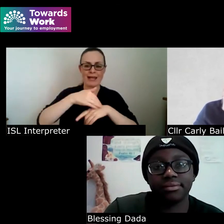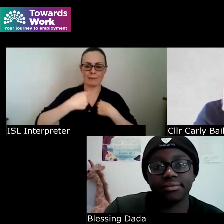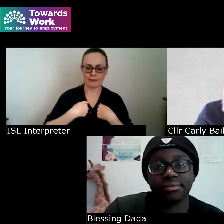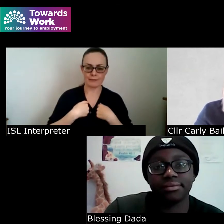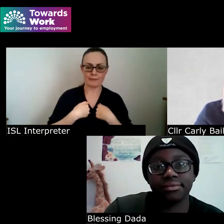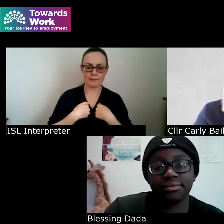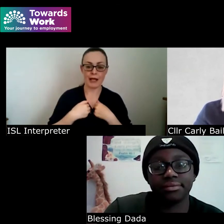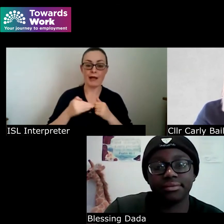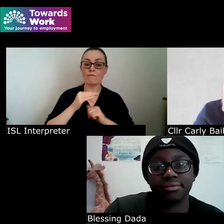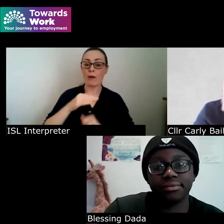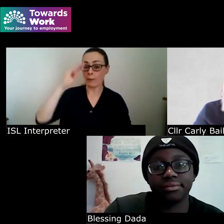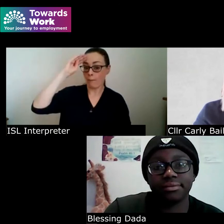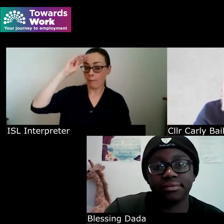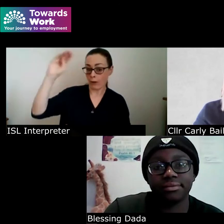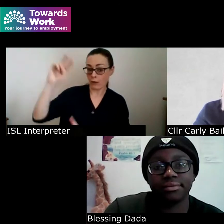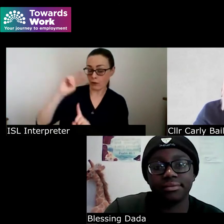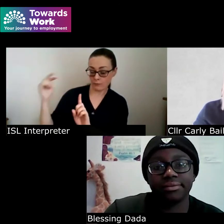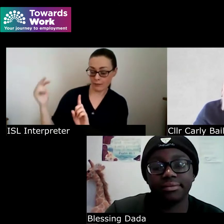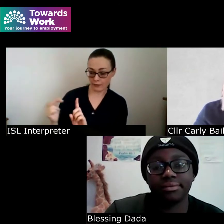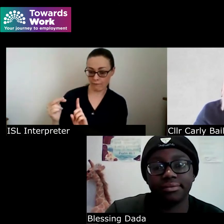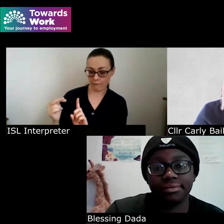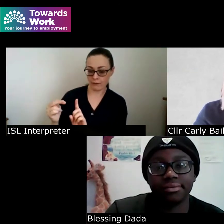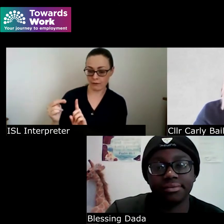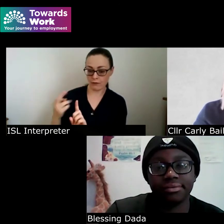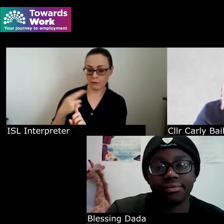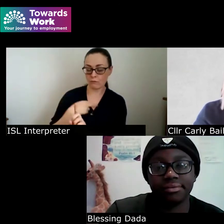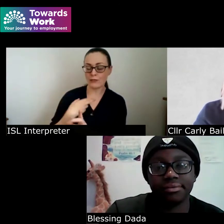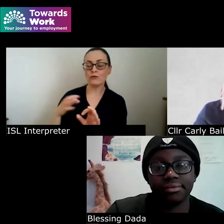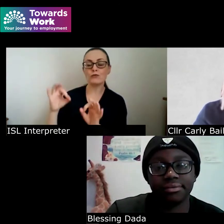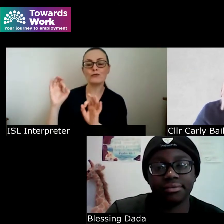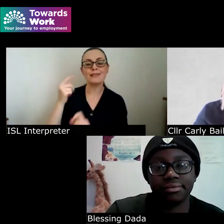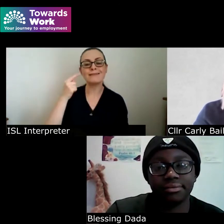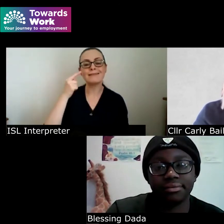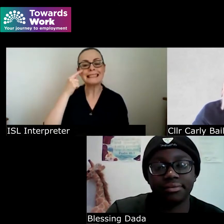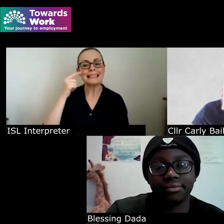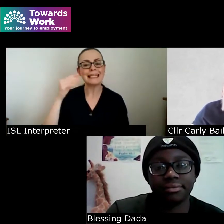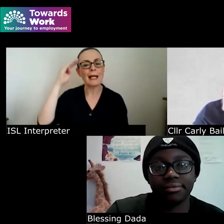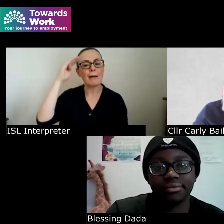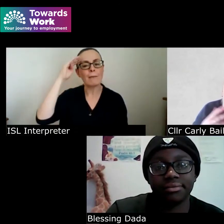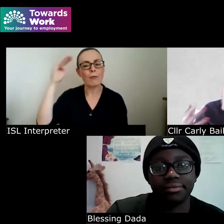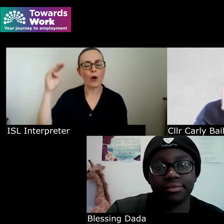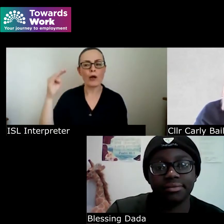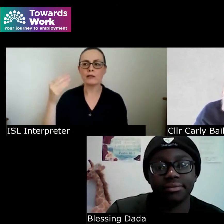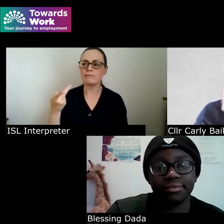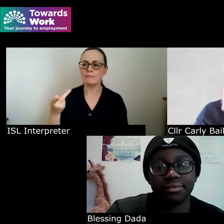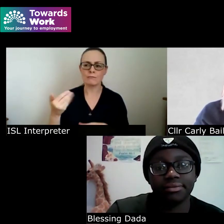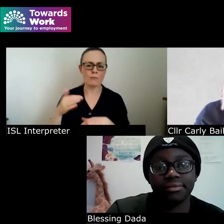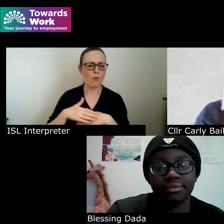perspective um it would be great to see and employers be more open about that you know like to